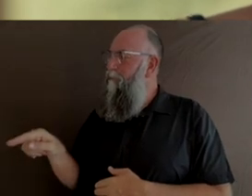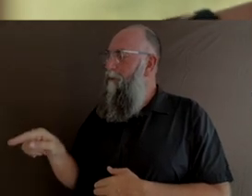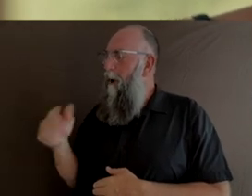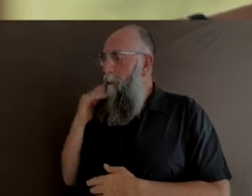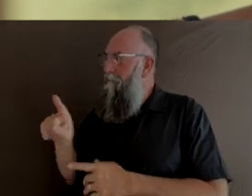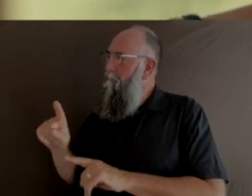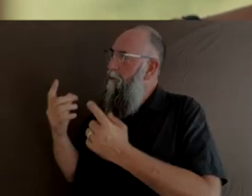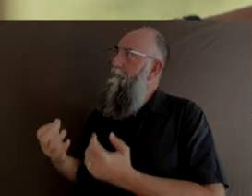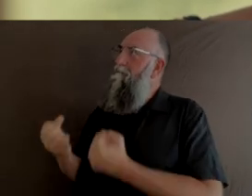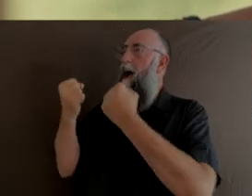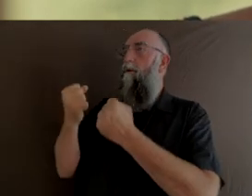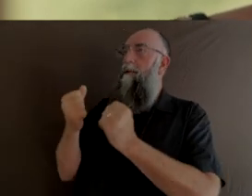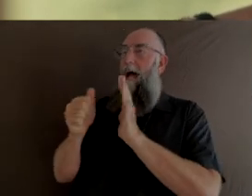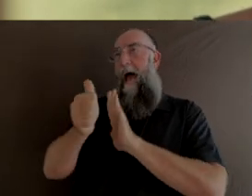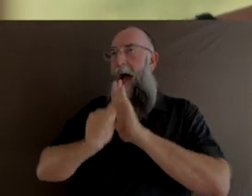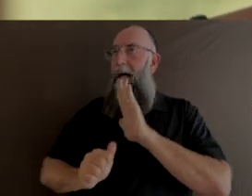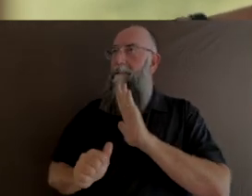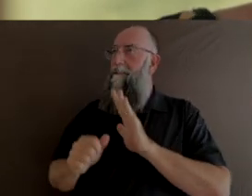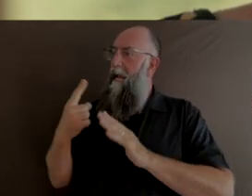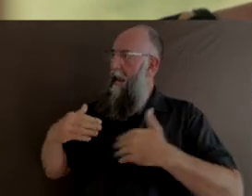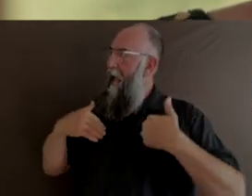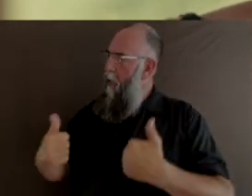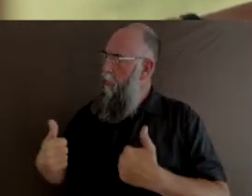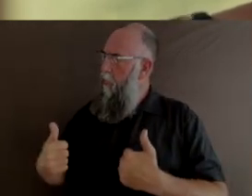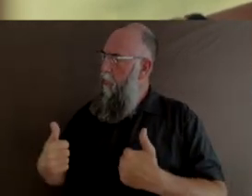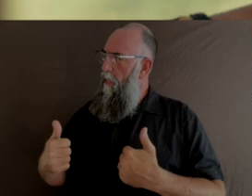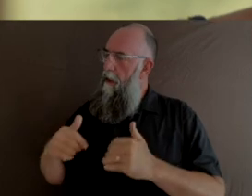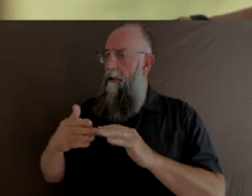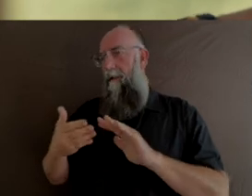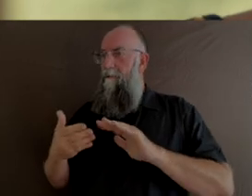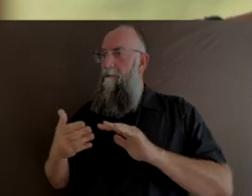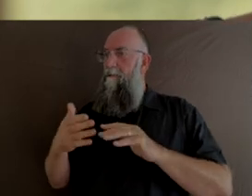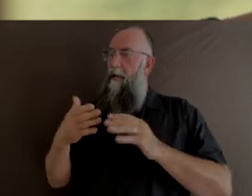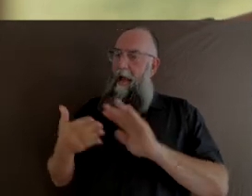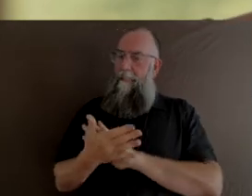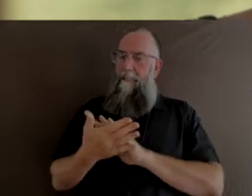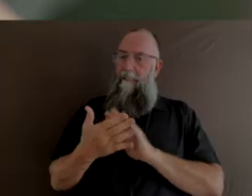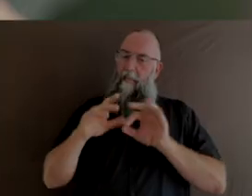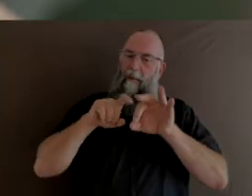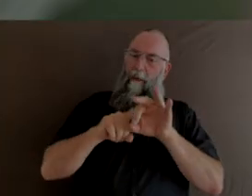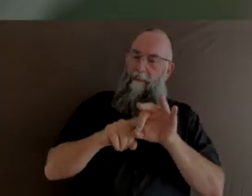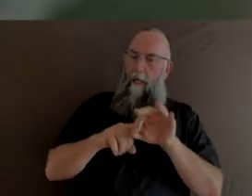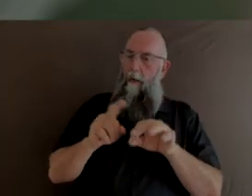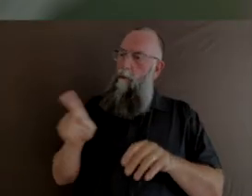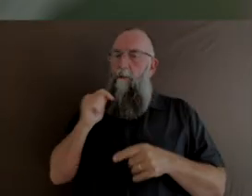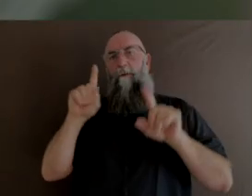and health movement in Australia and your connections, particularly with the arts and health sector in Queensland? In Western culture,